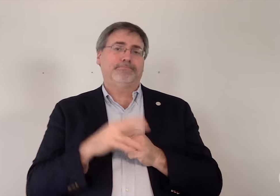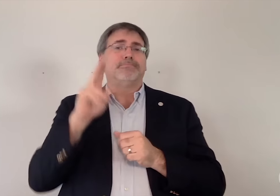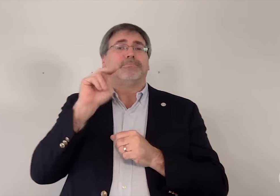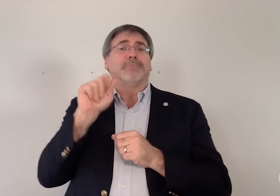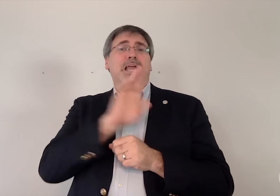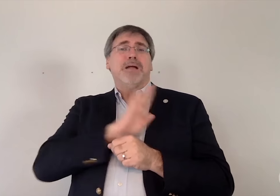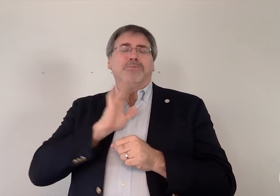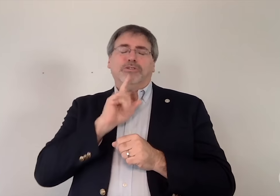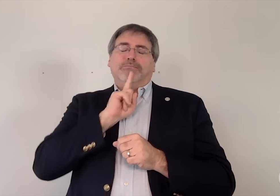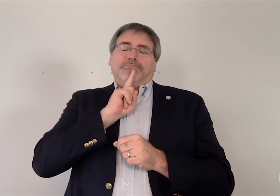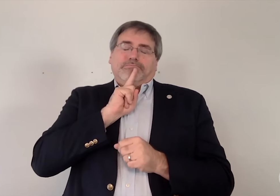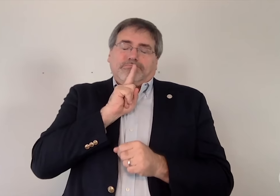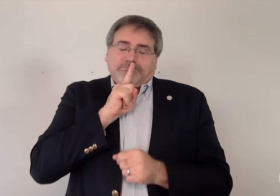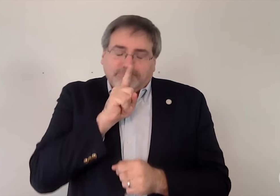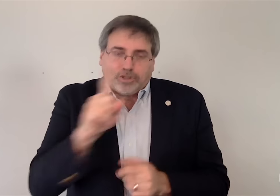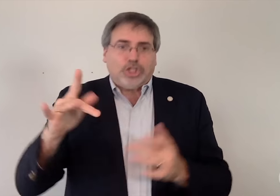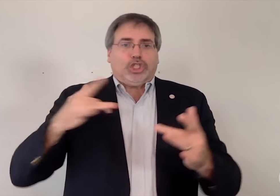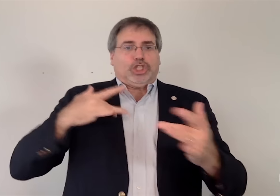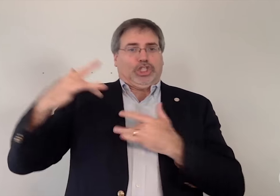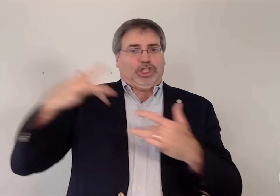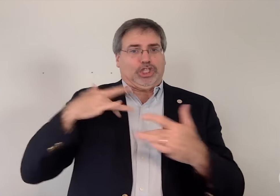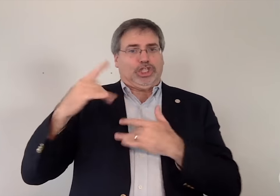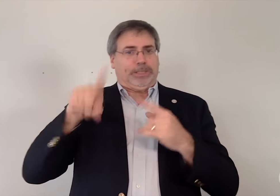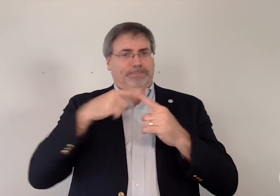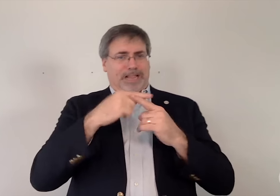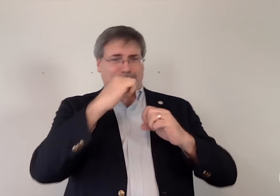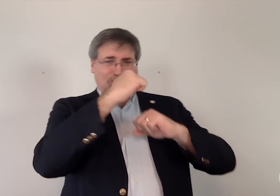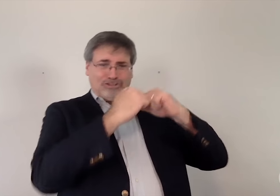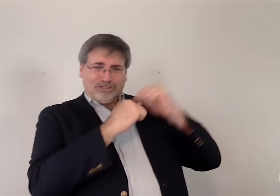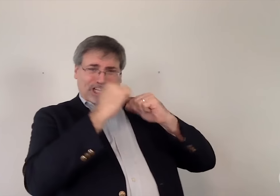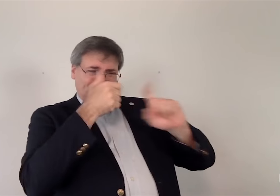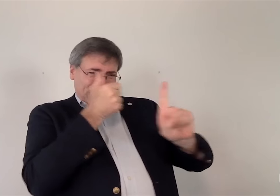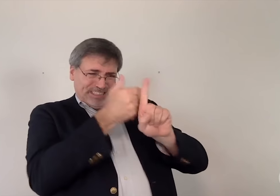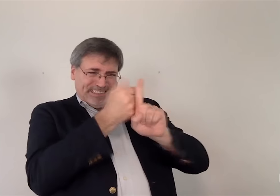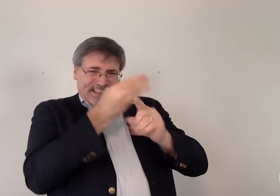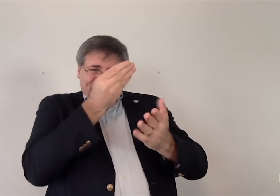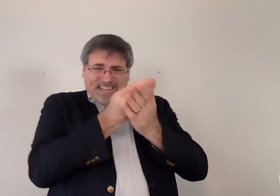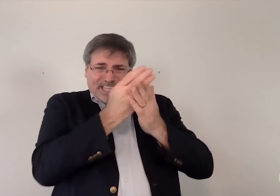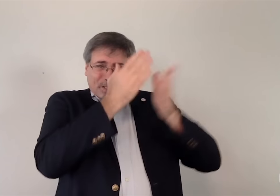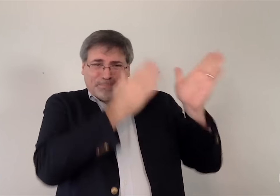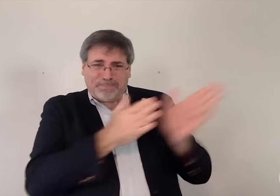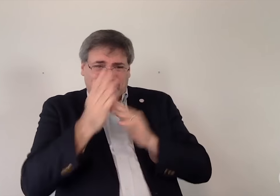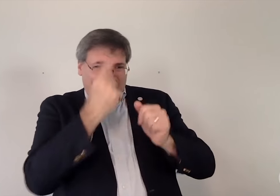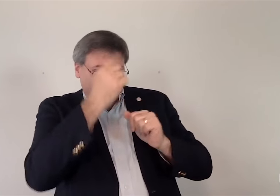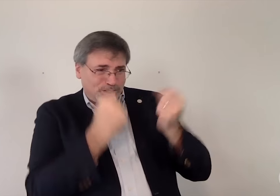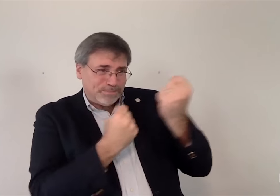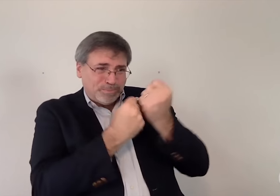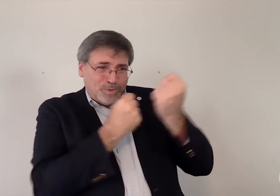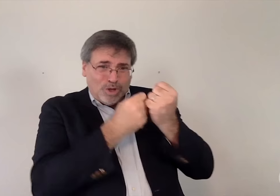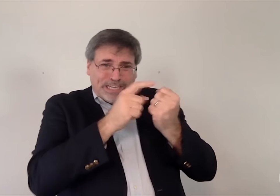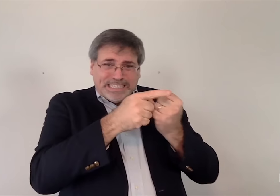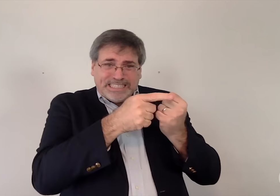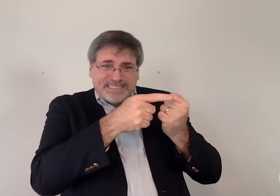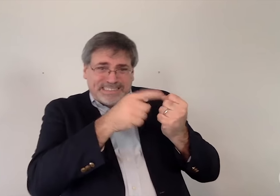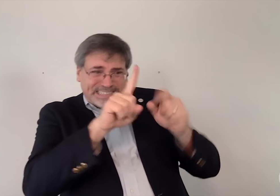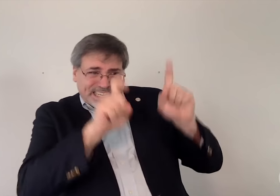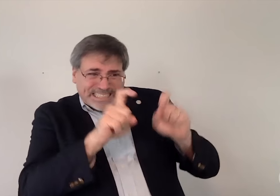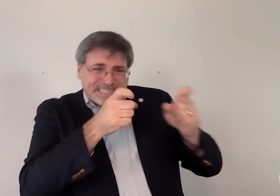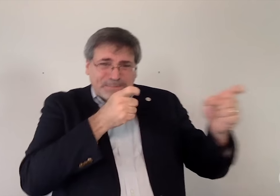The NAD Board is deeply concerned that the structural and financial plan for supporting sustainable testing